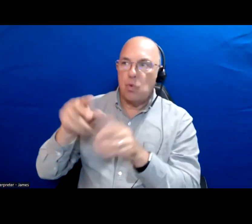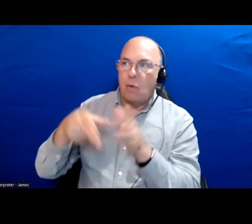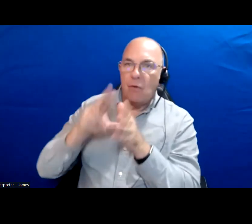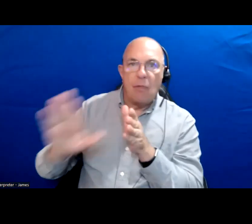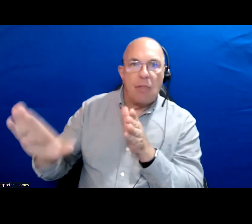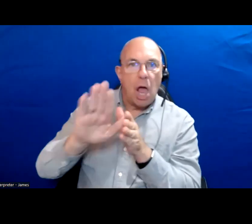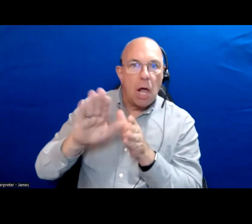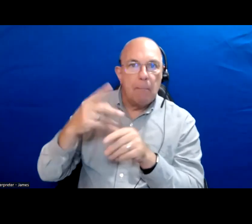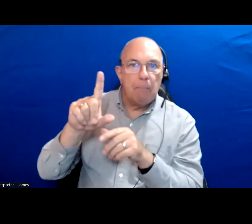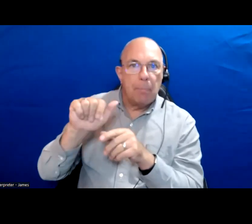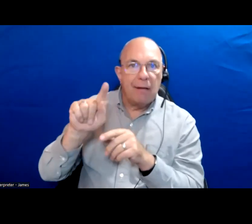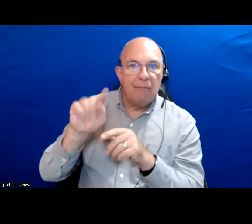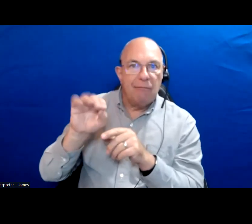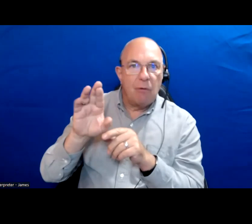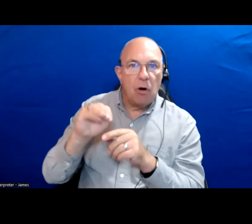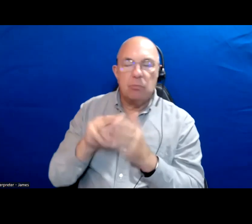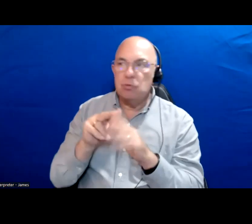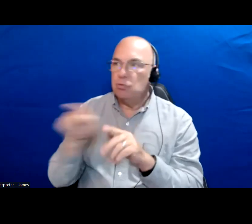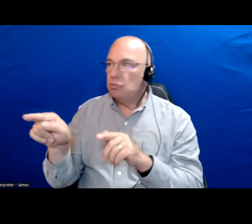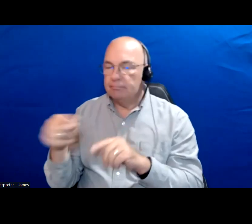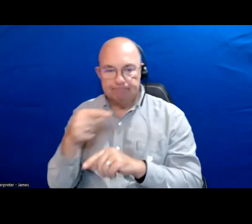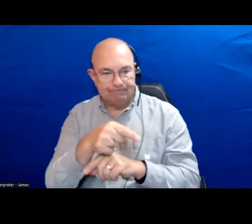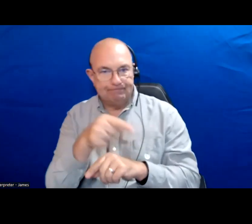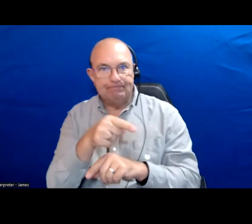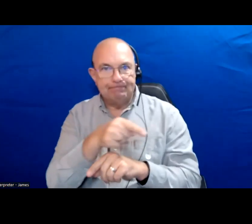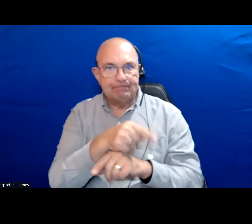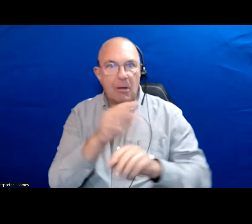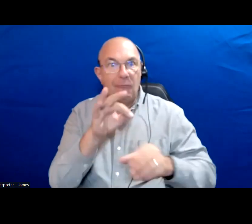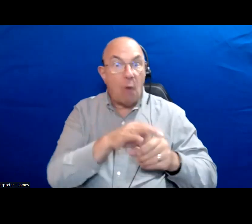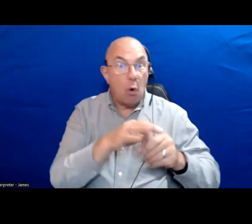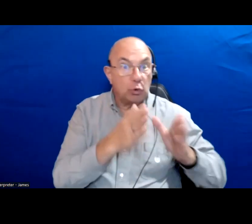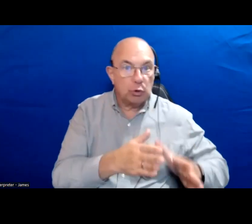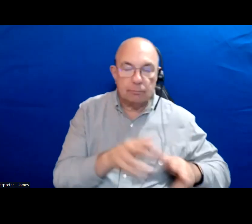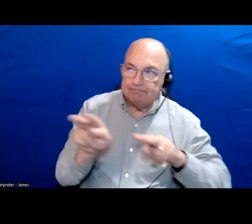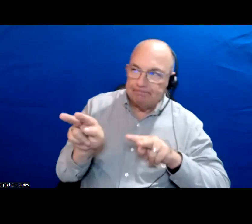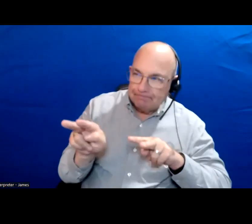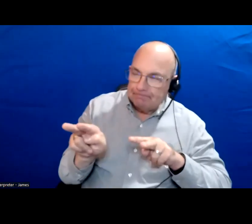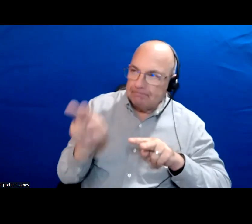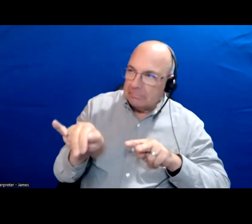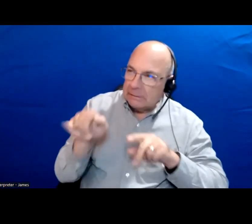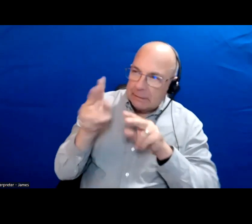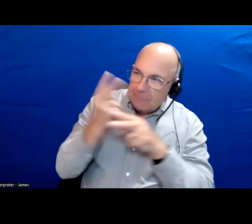As well as what do you think voters need to pay most attention to when deciding on who to vote for?